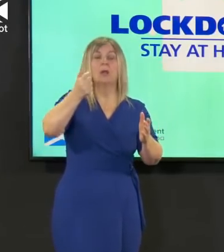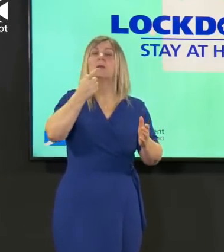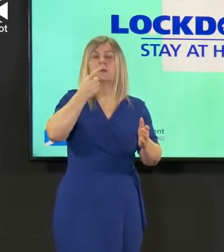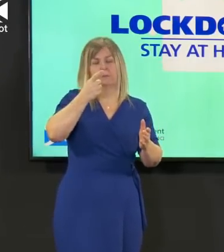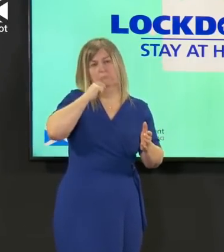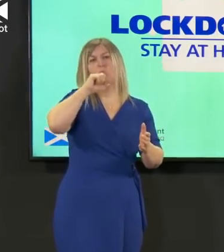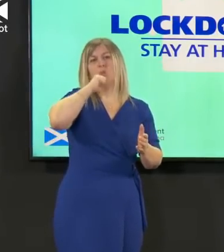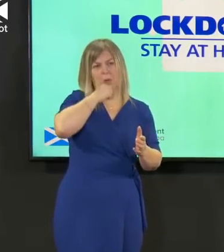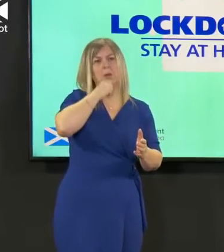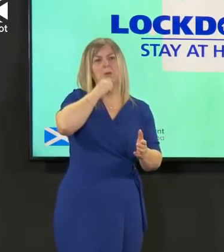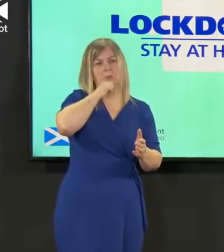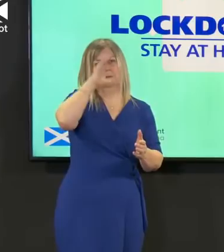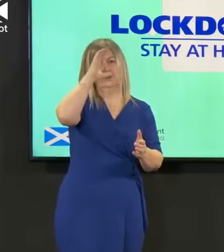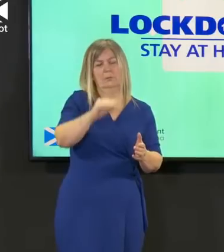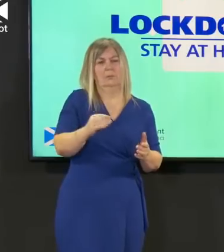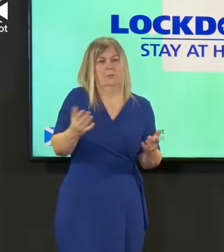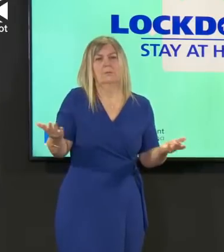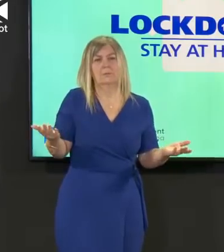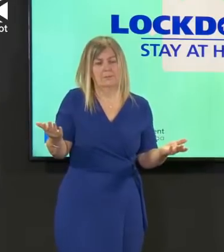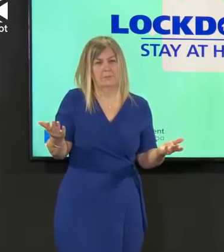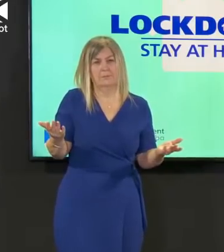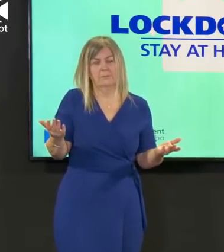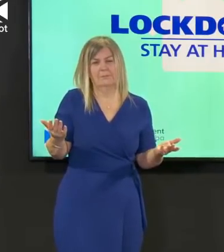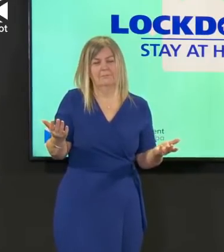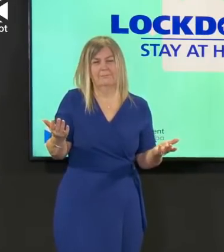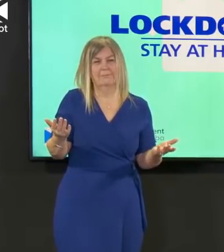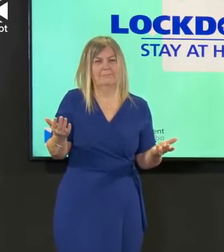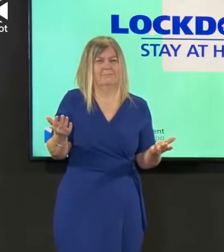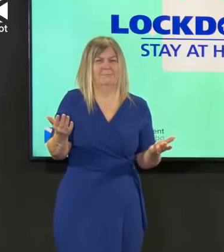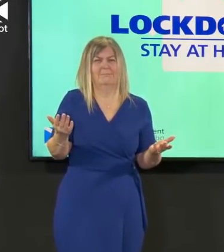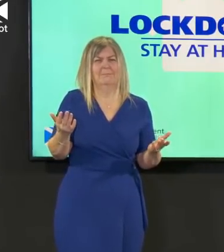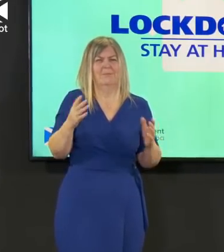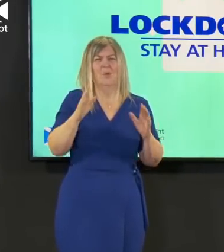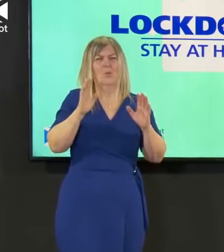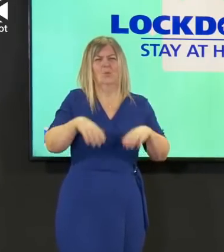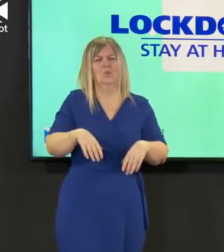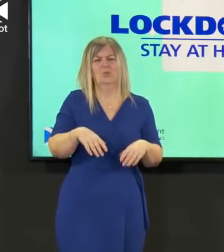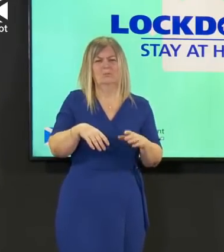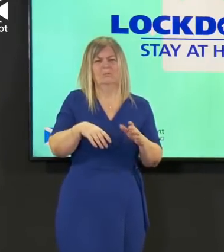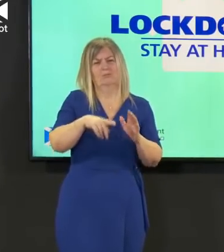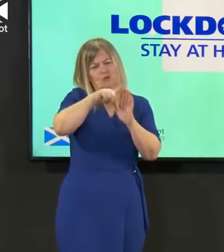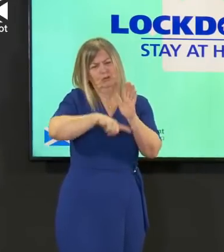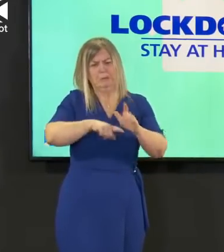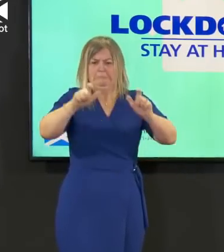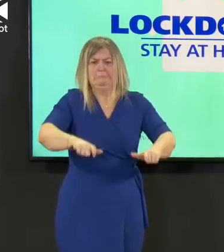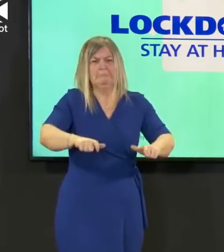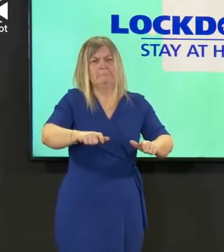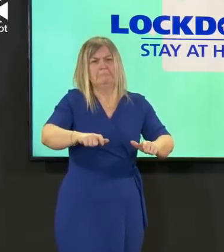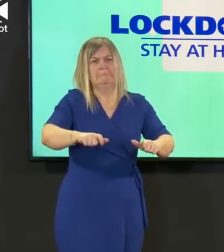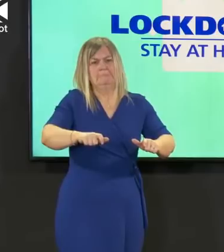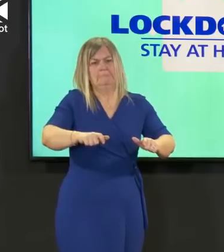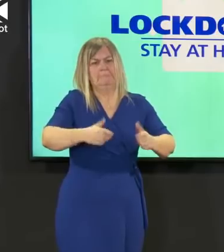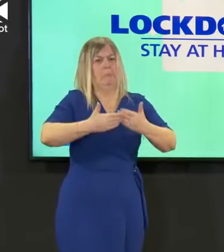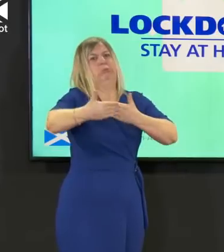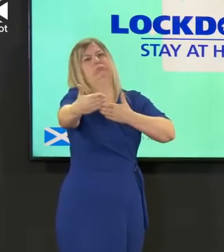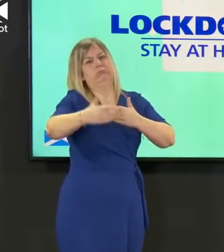there is no reason to retain restrictions that we have other than suppressing the virus